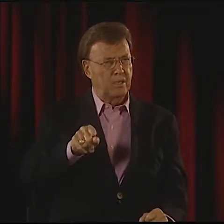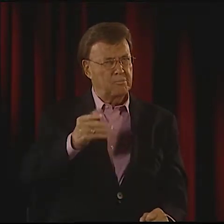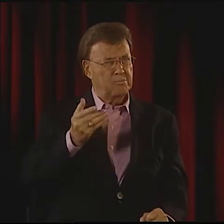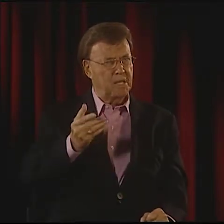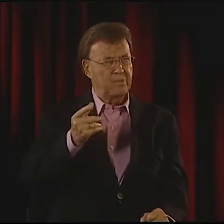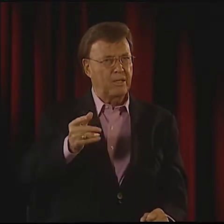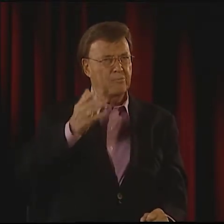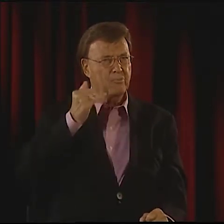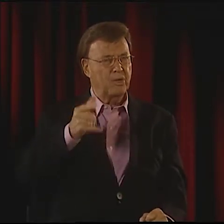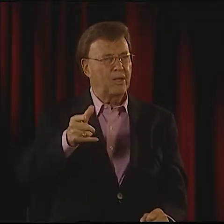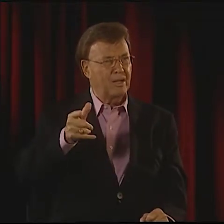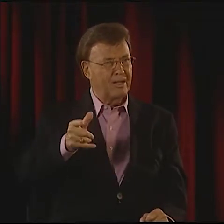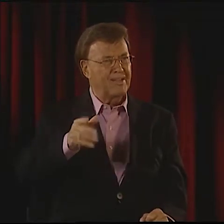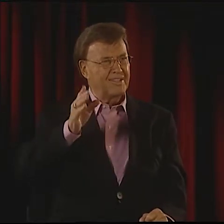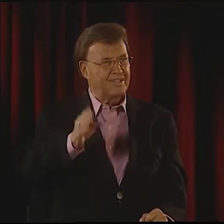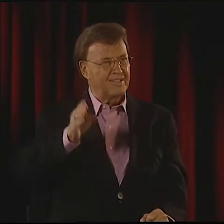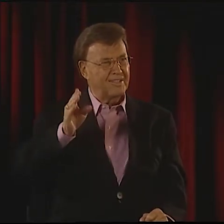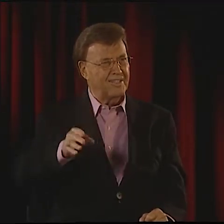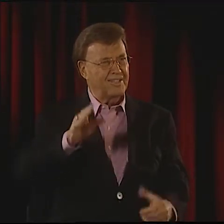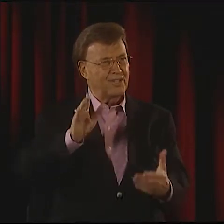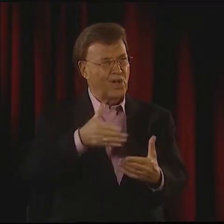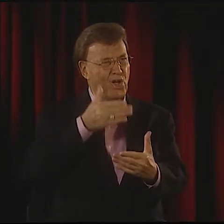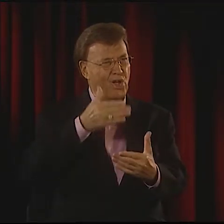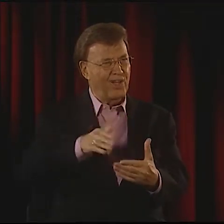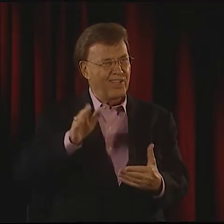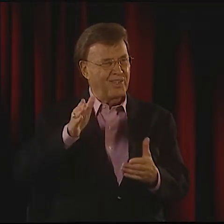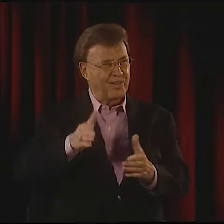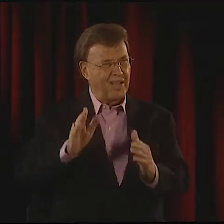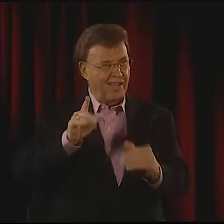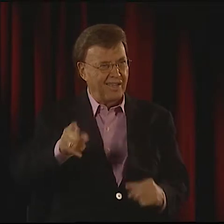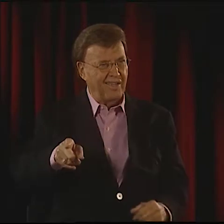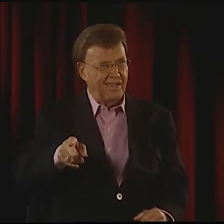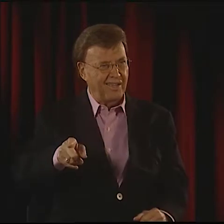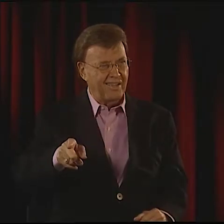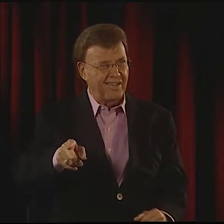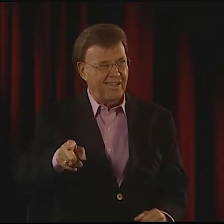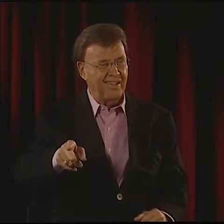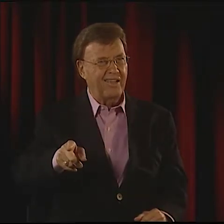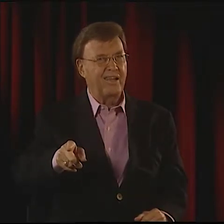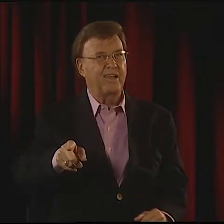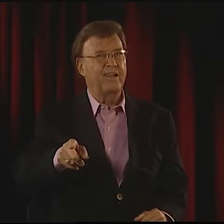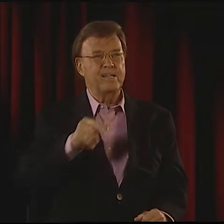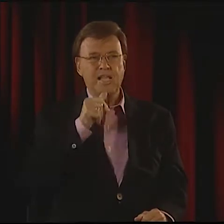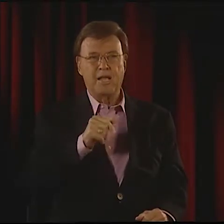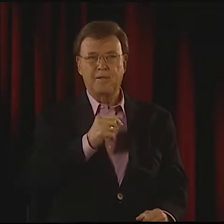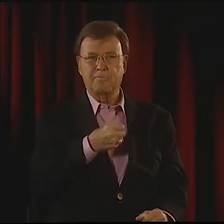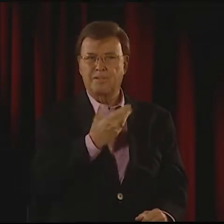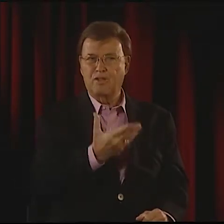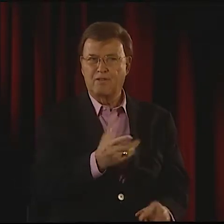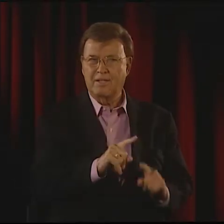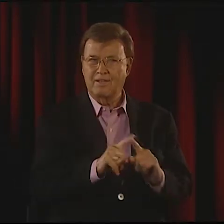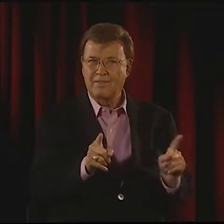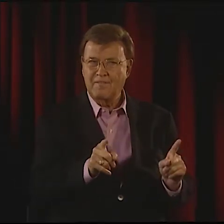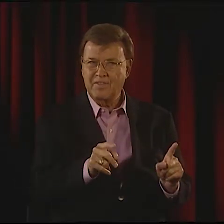I THINK THAT REALLY INFLUENCED ME, MAYBE THE RHYTHM OF THE SONG.